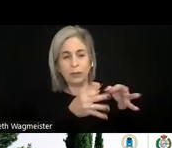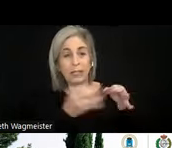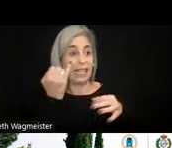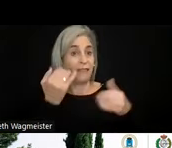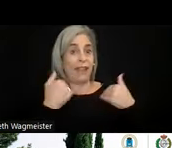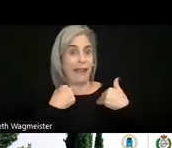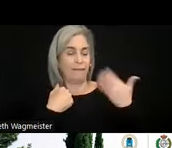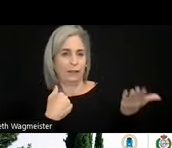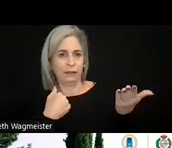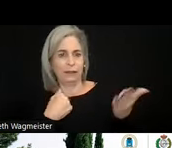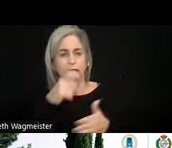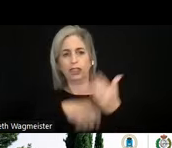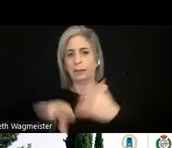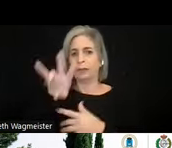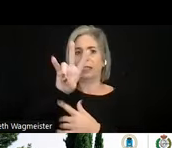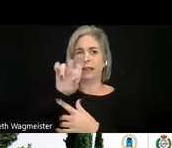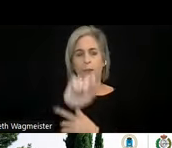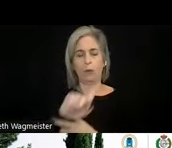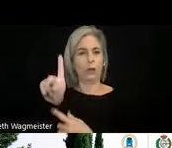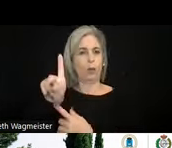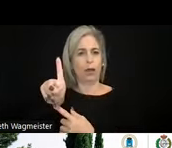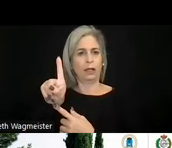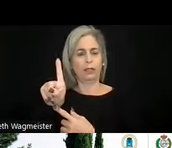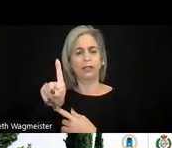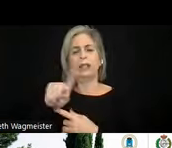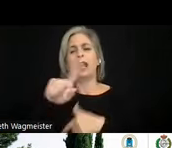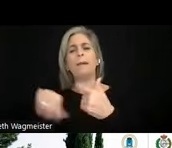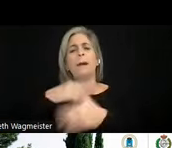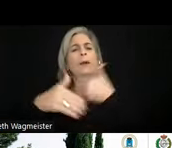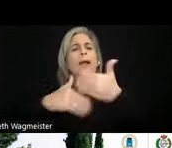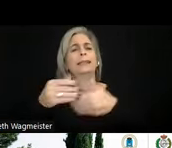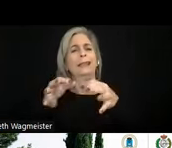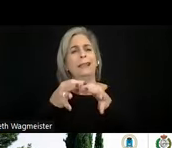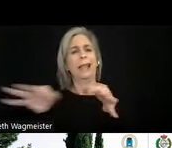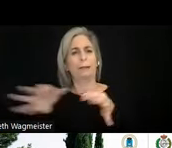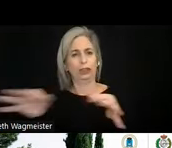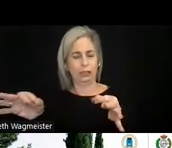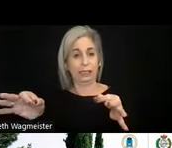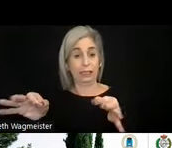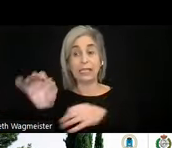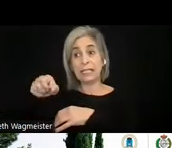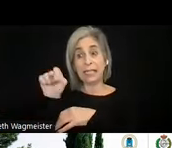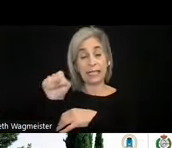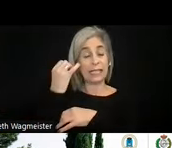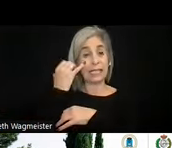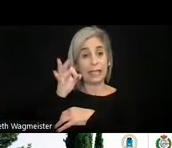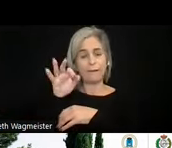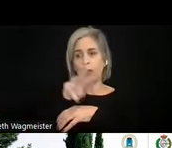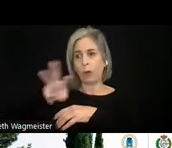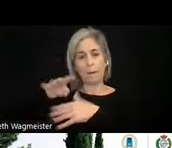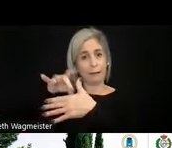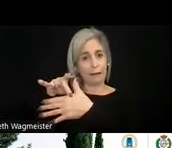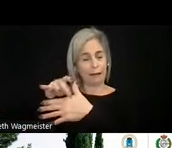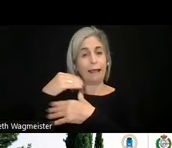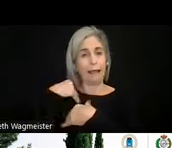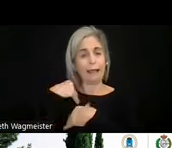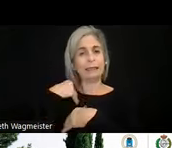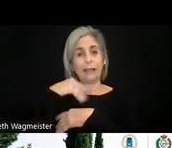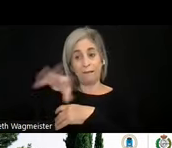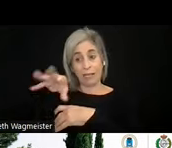So Chapter 7.1 is about processing captions. And, yes, if the web content has video and